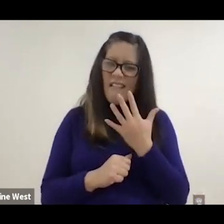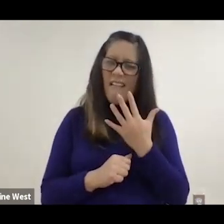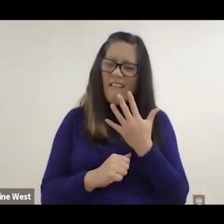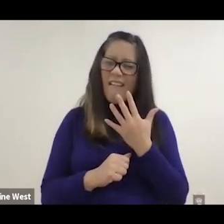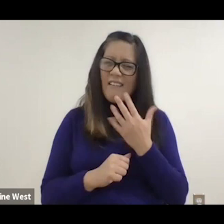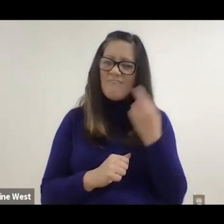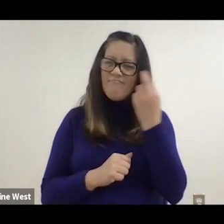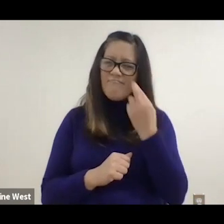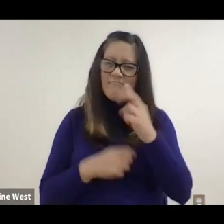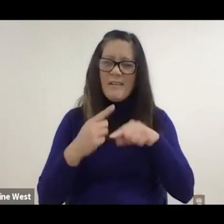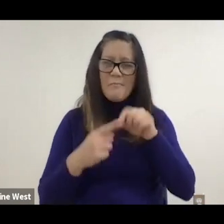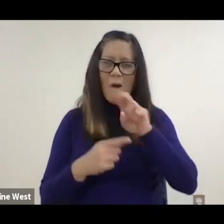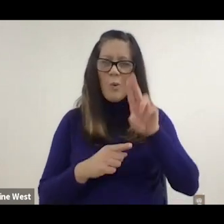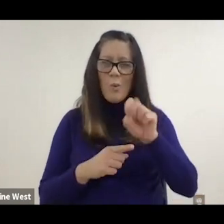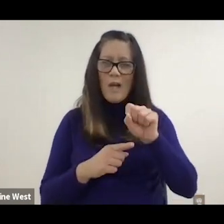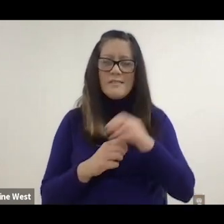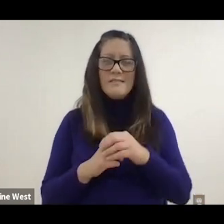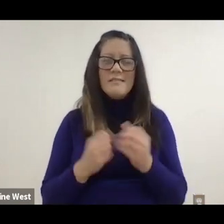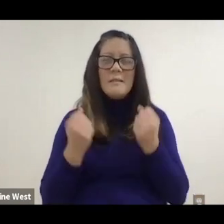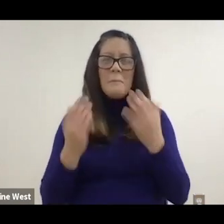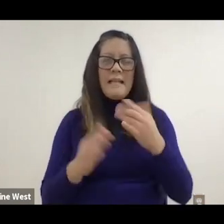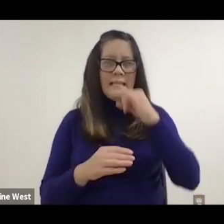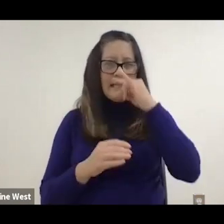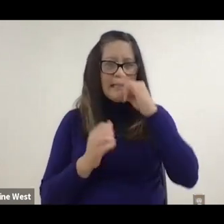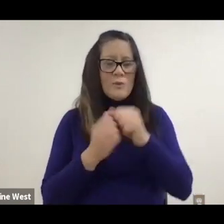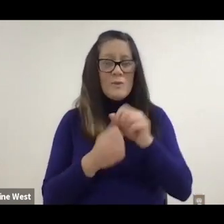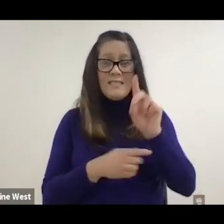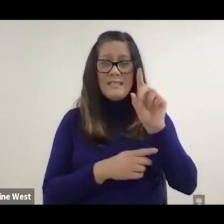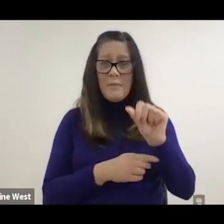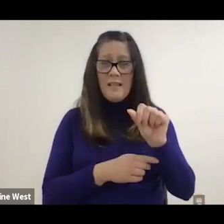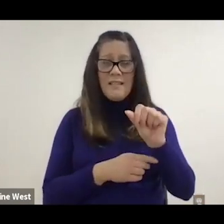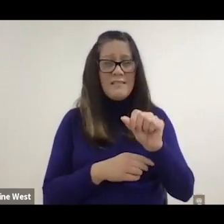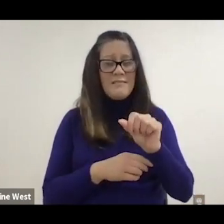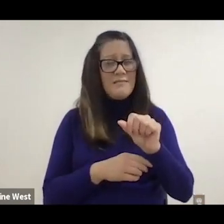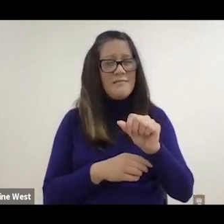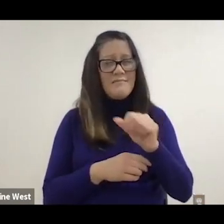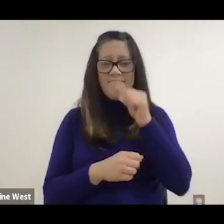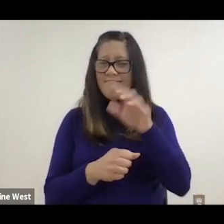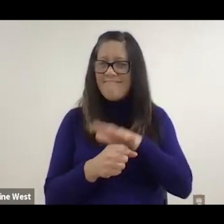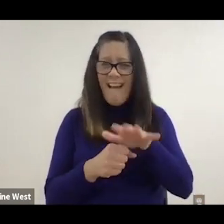is that many kids with disabilities don't have adequate opportunities